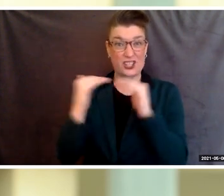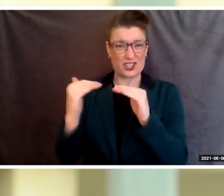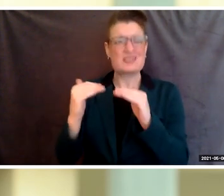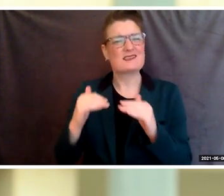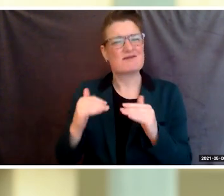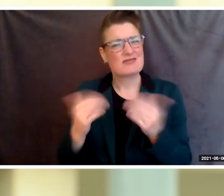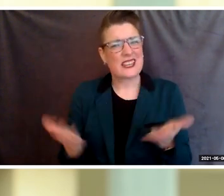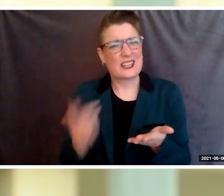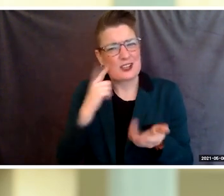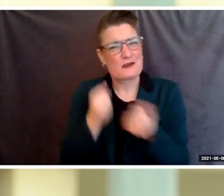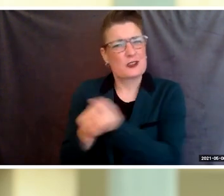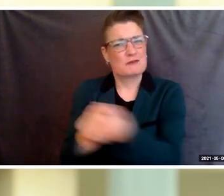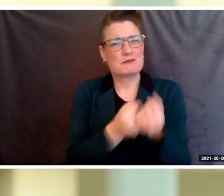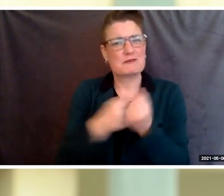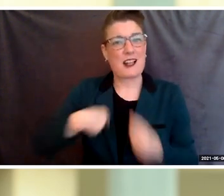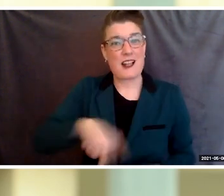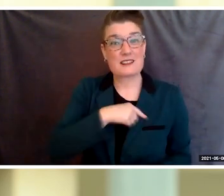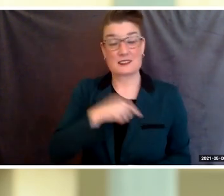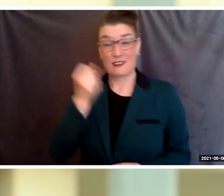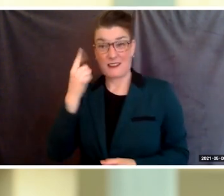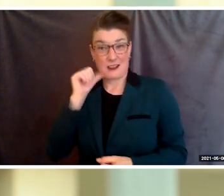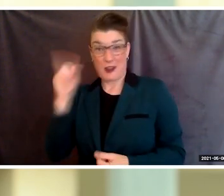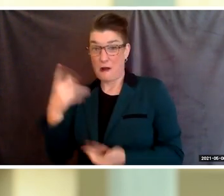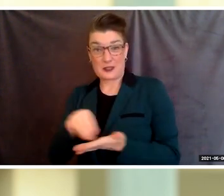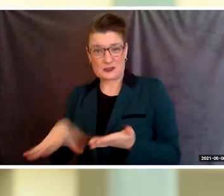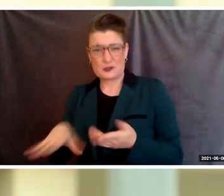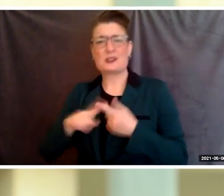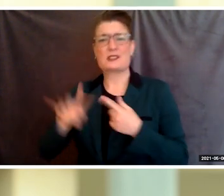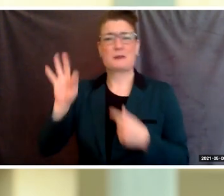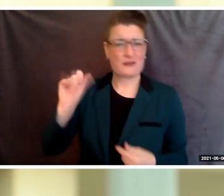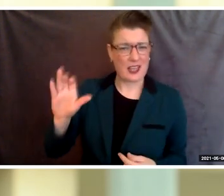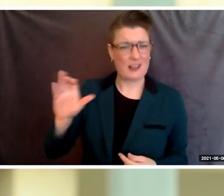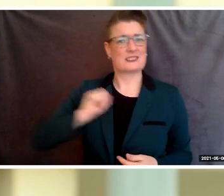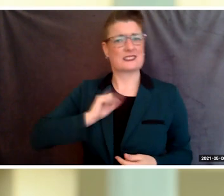the faculty, the staff, the BCC community is here for us.